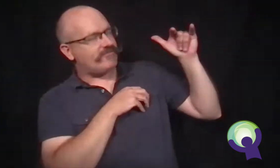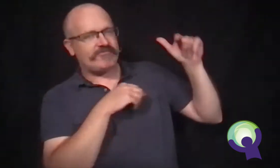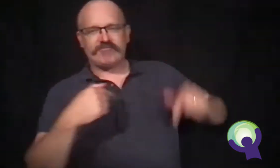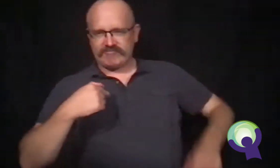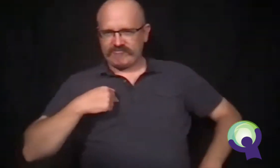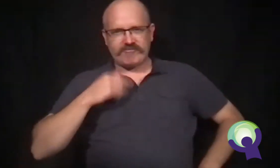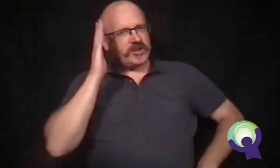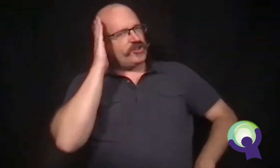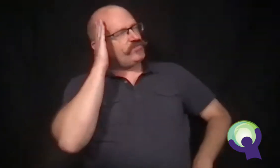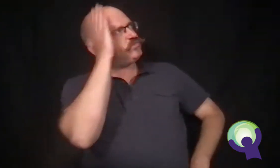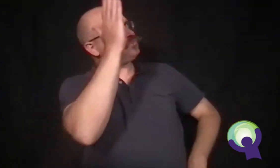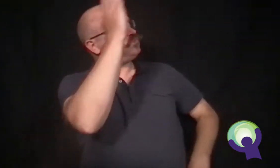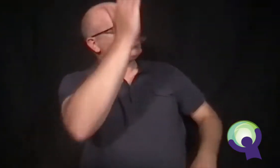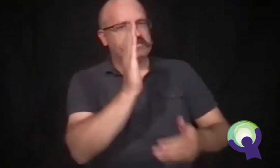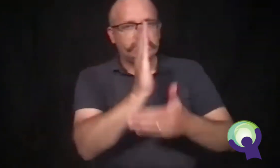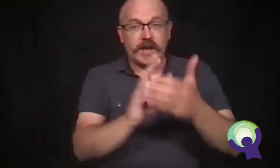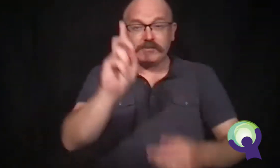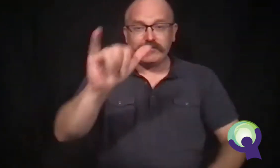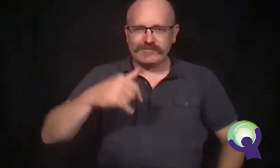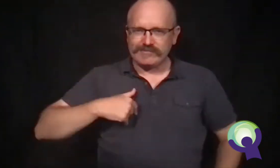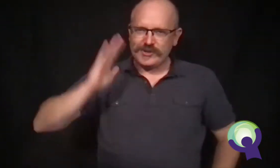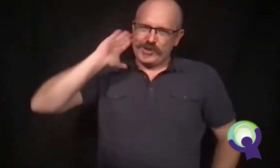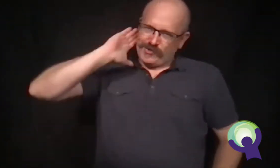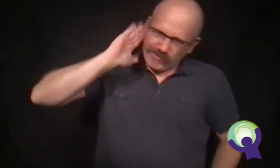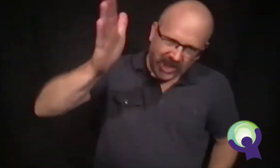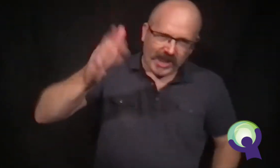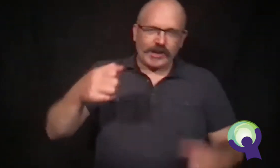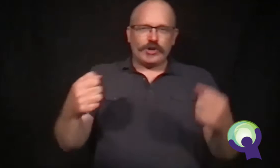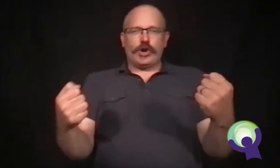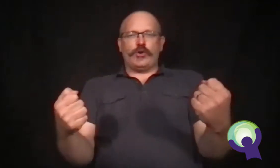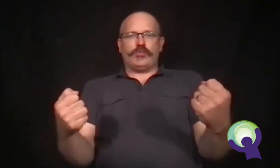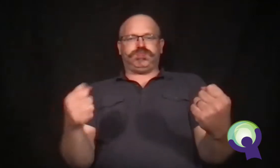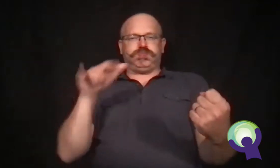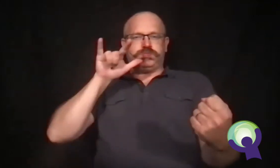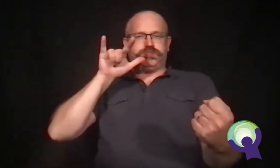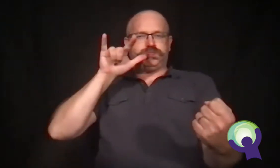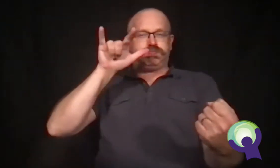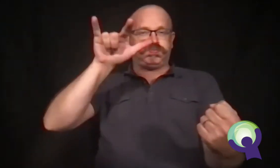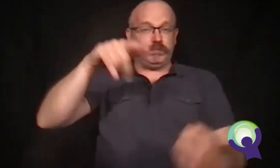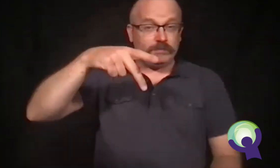He wanted to be a pilot when he grew up. But today